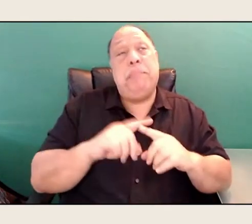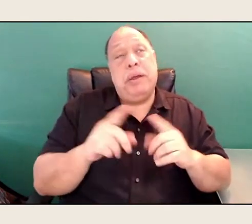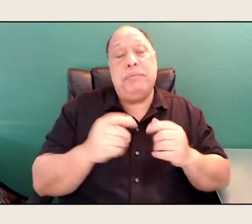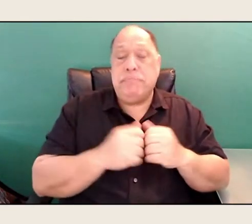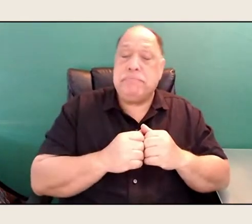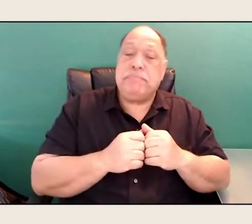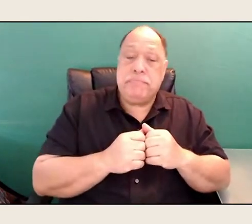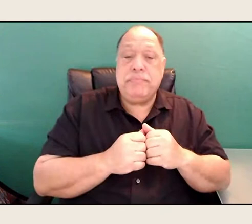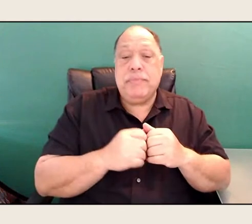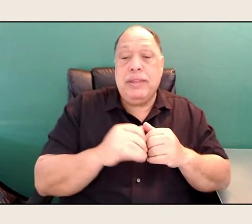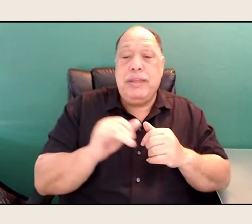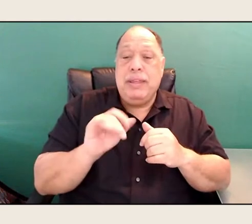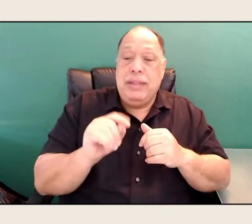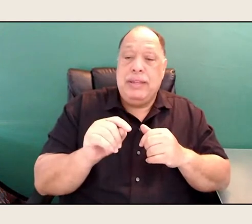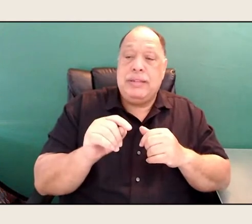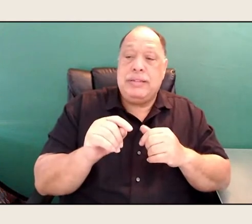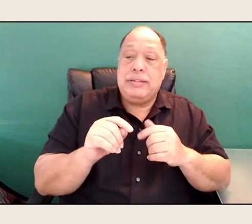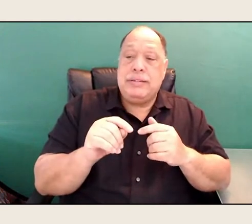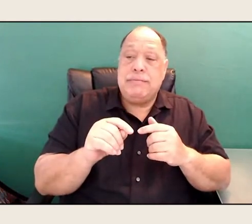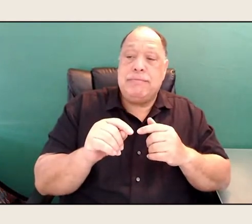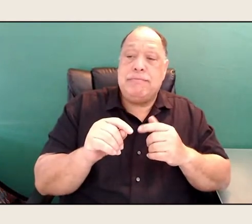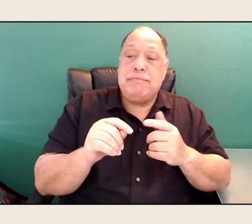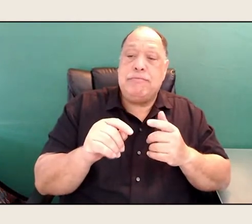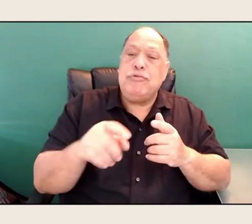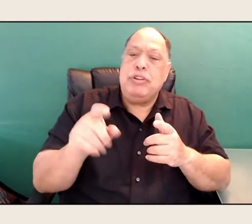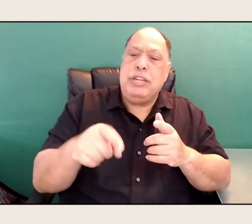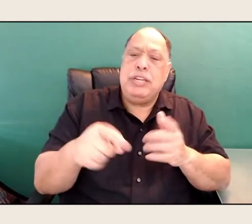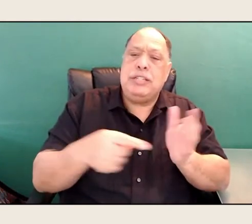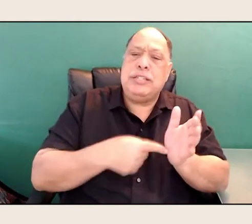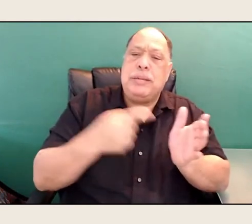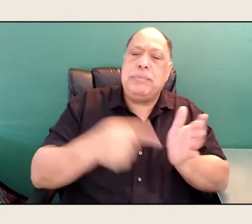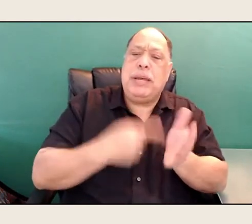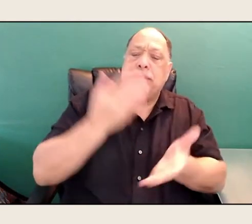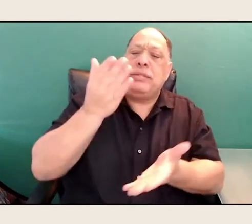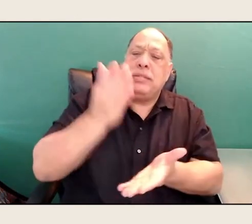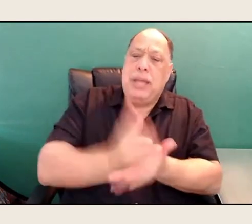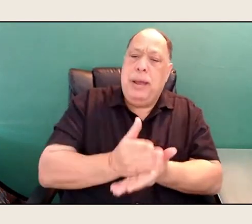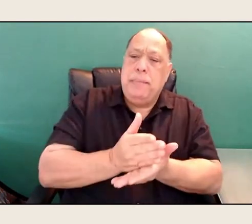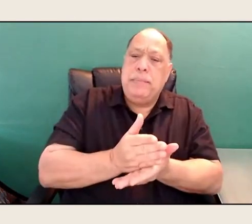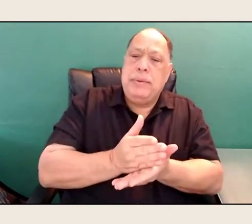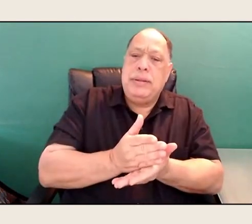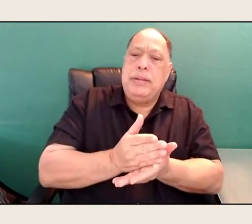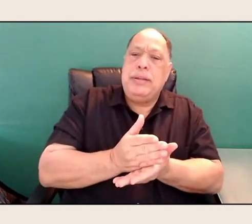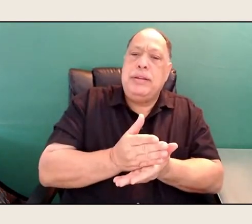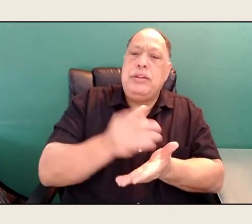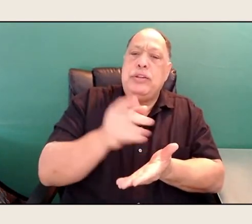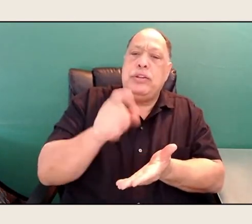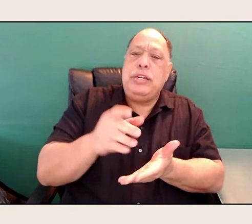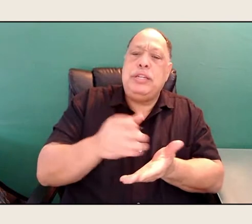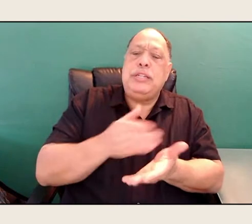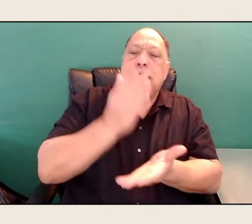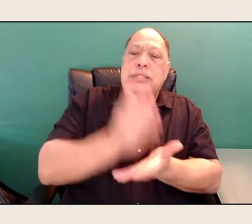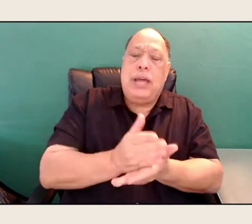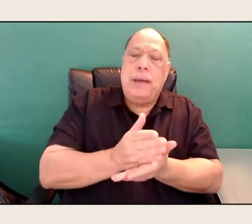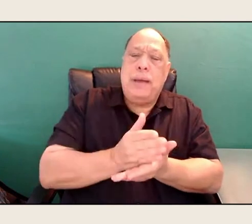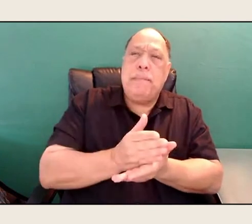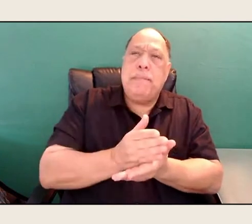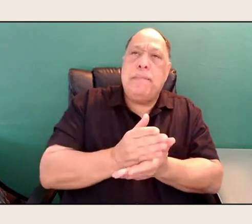You need to, sometimes you just need to stop, and sometimes you just need to stop and listen. Yes.